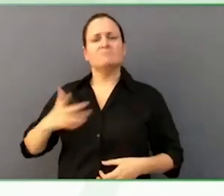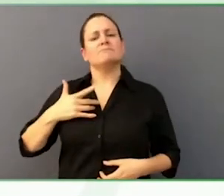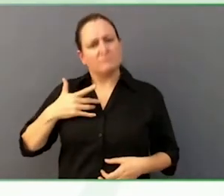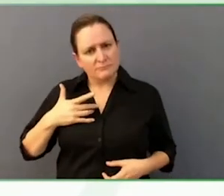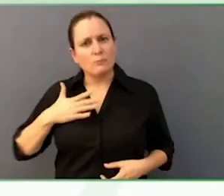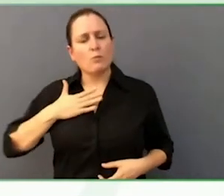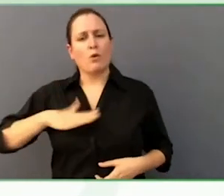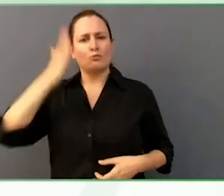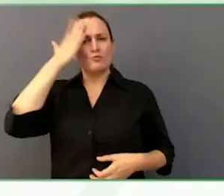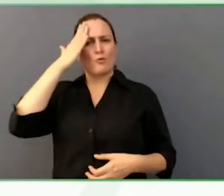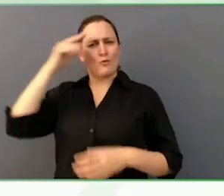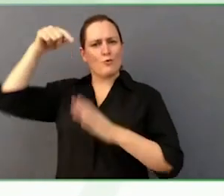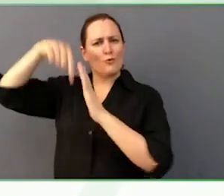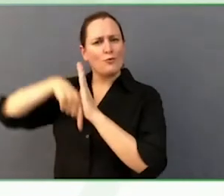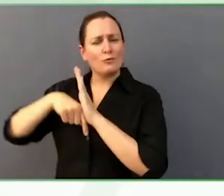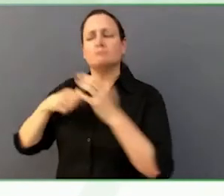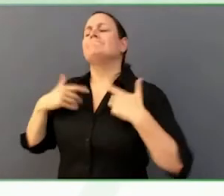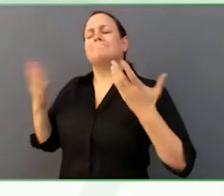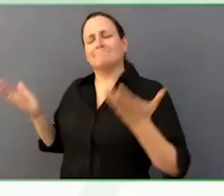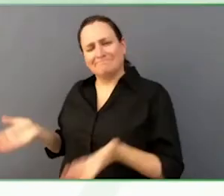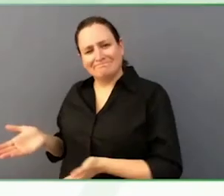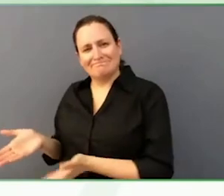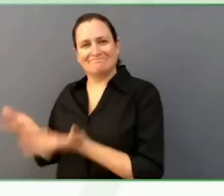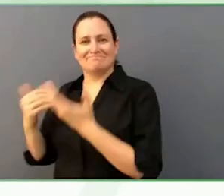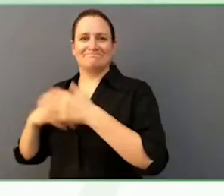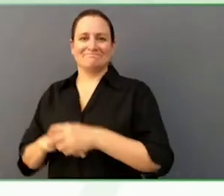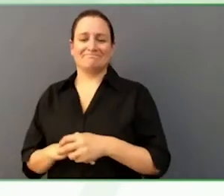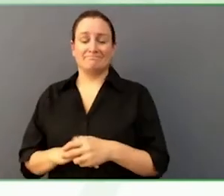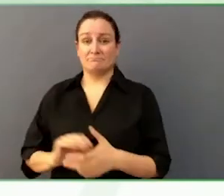He has written letters to the editor of the Ottawa Citizen newspaper.